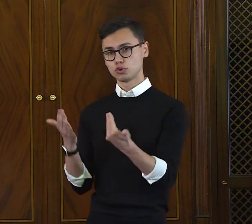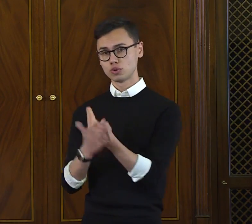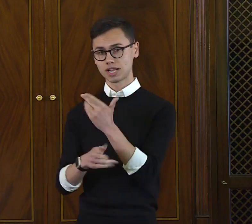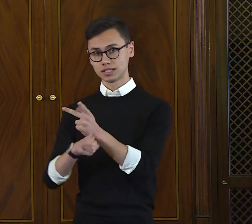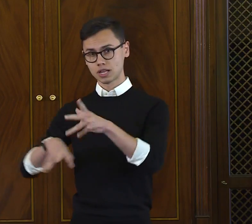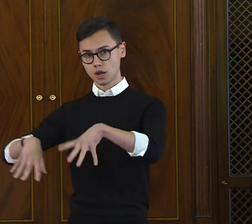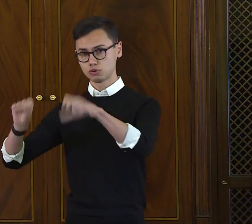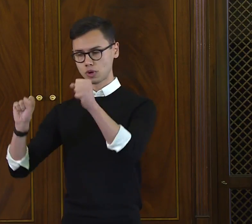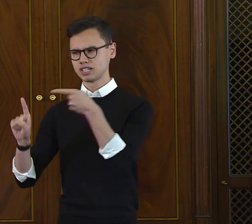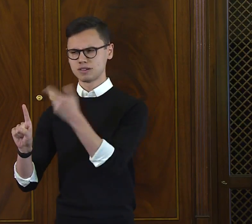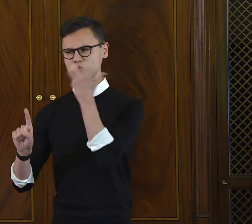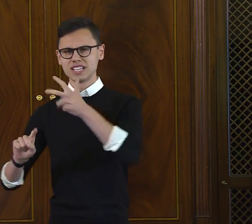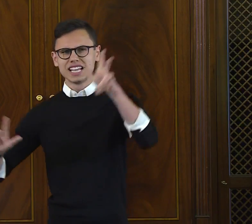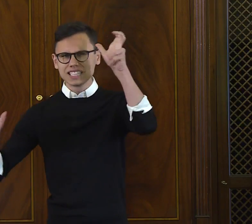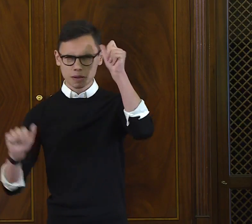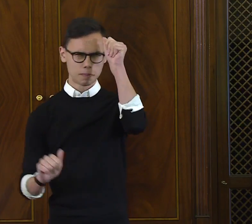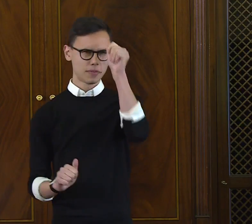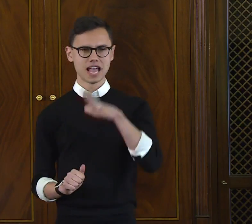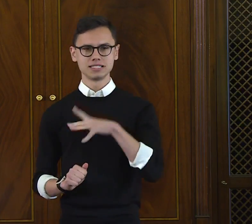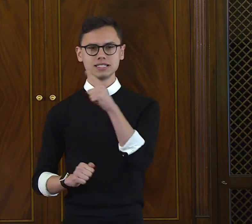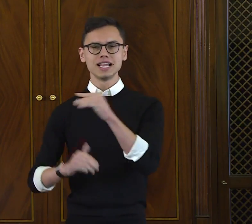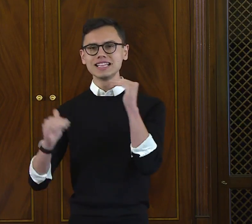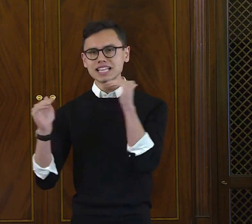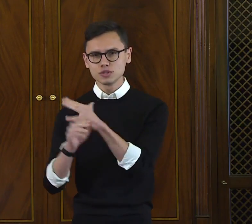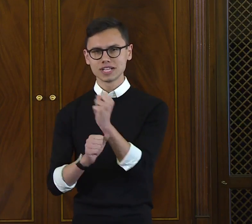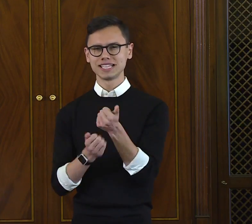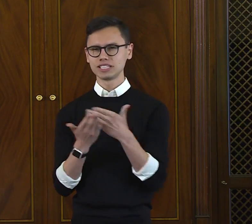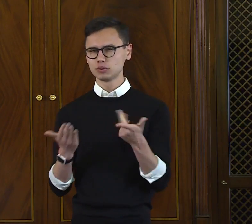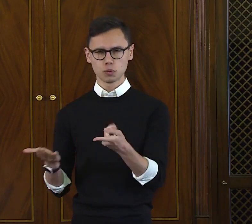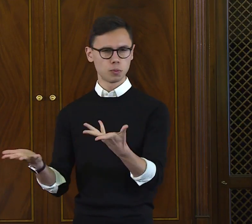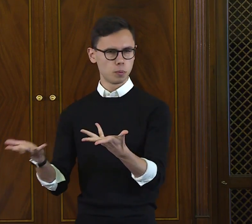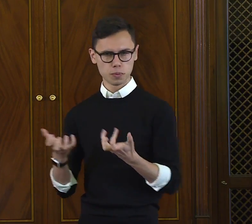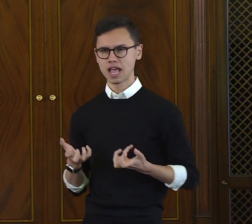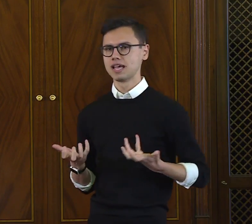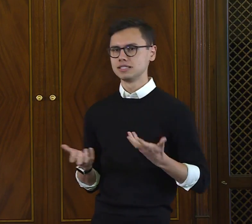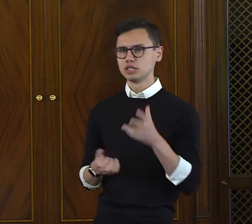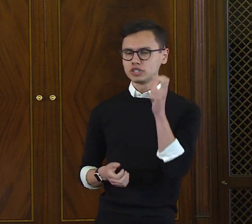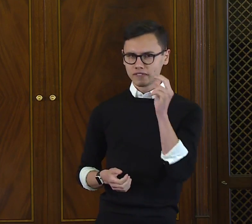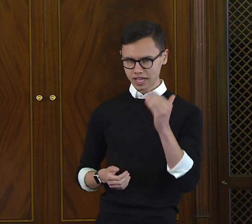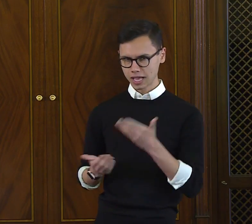and now their new guardian, Count Olaf, is a vile egomaniac who lies